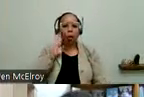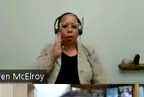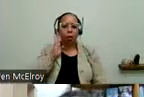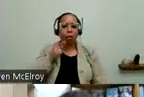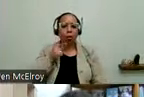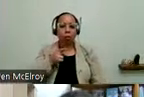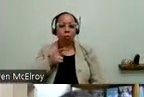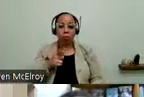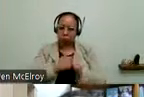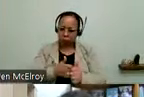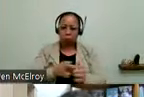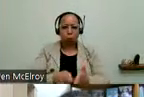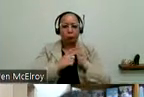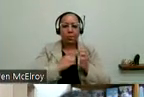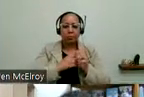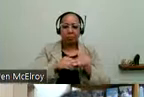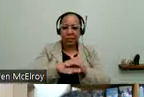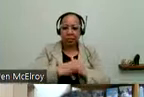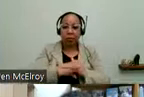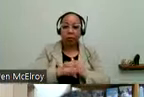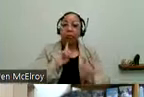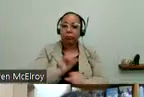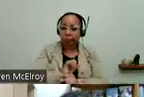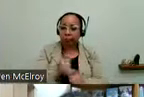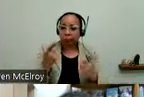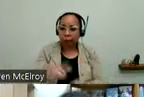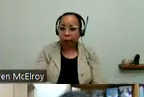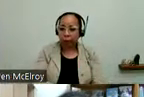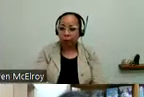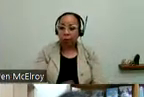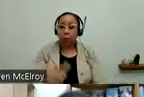they actually go and do that. And we have two fantastic accessibility